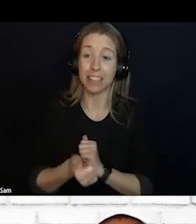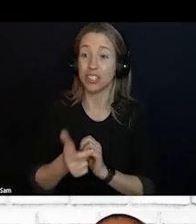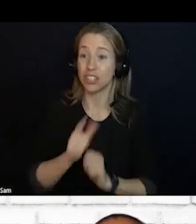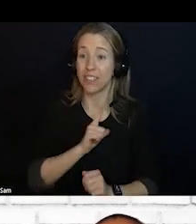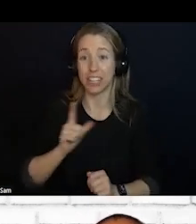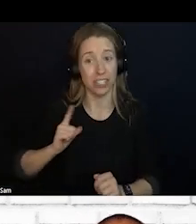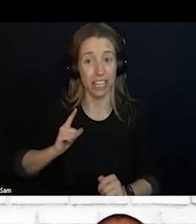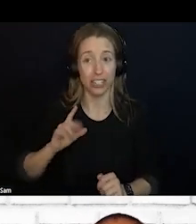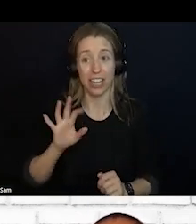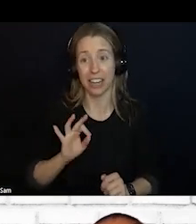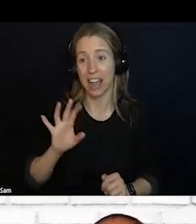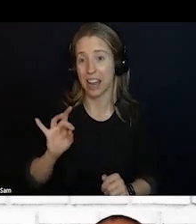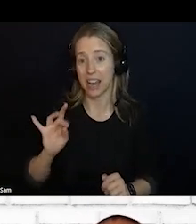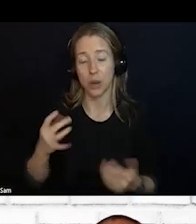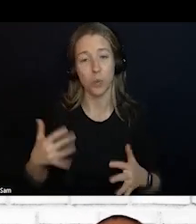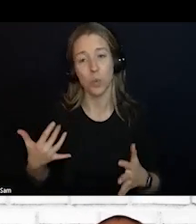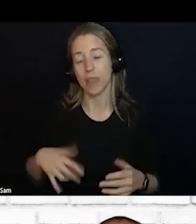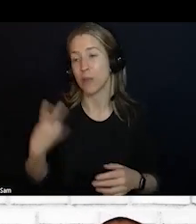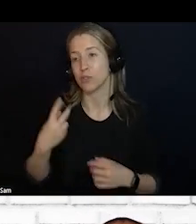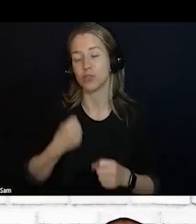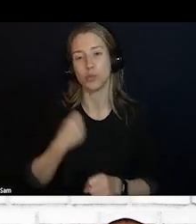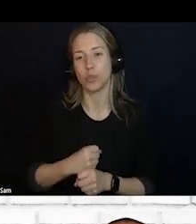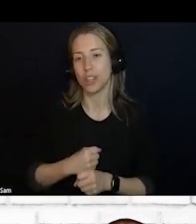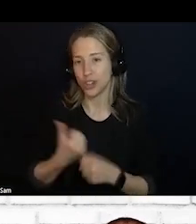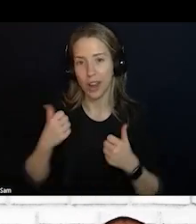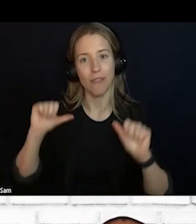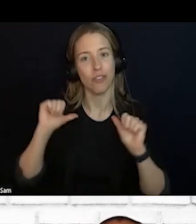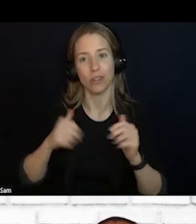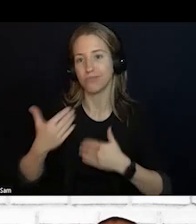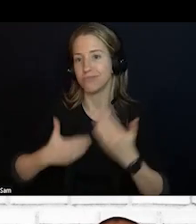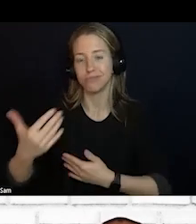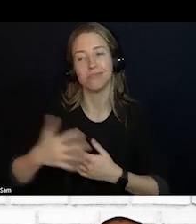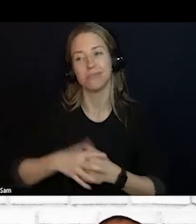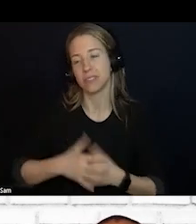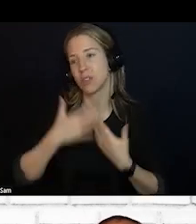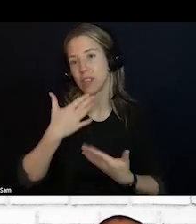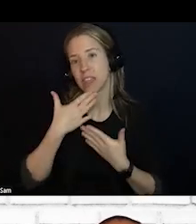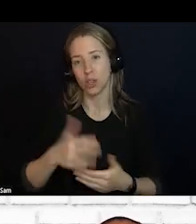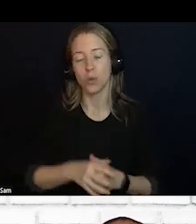THANK YOU ALL FOR THE WORK THAT YOU HAVE DONE. ONE OF THE THINGS THAT I NOTICED FROM THIS